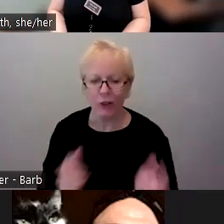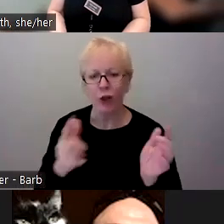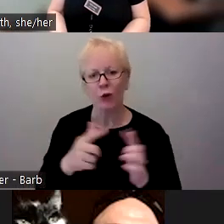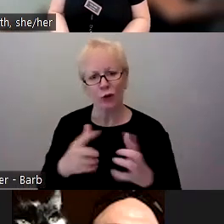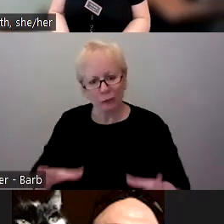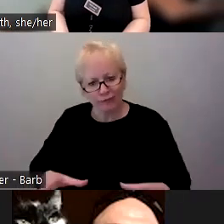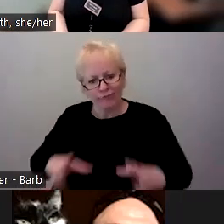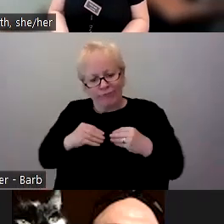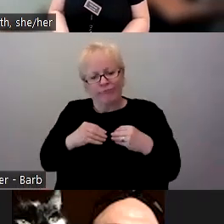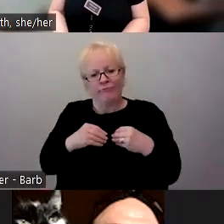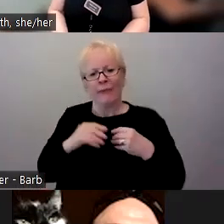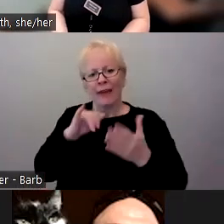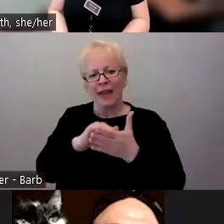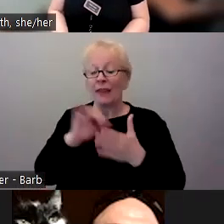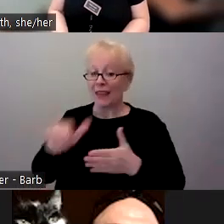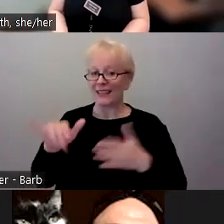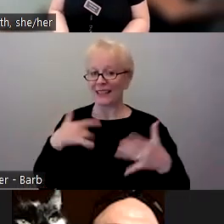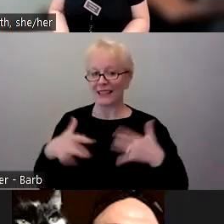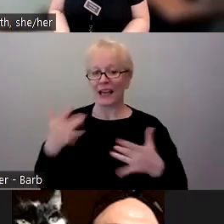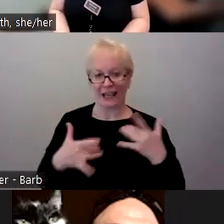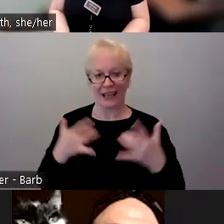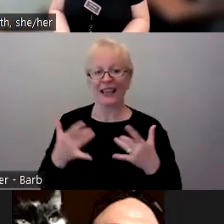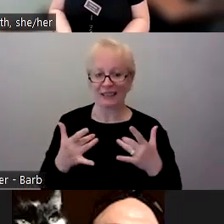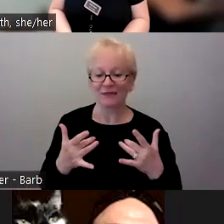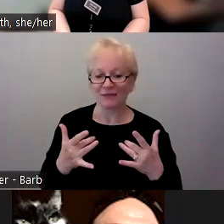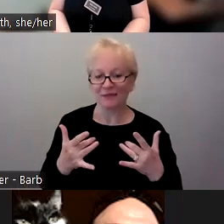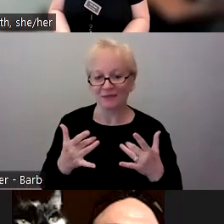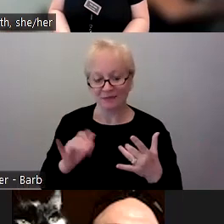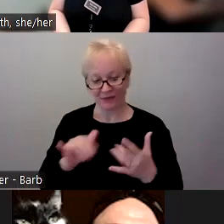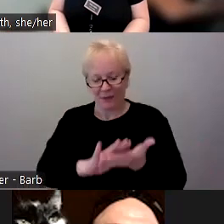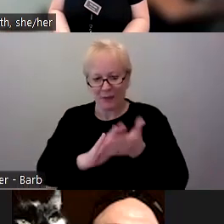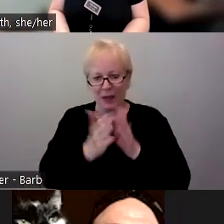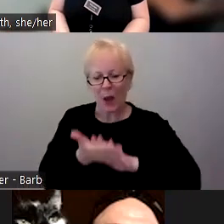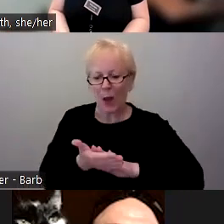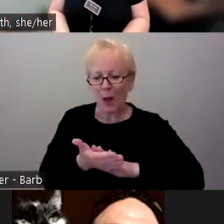I think that is exciting to hear that it kind of becomes its own thing.